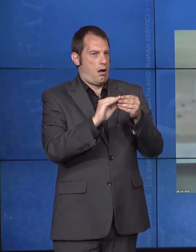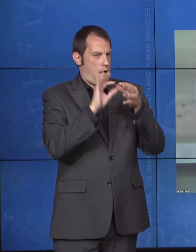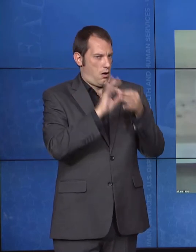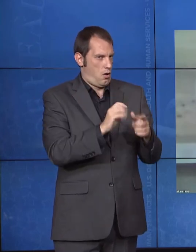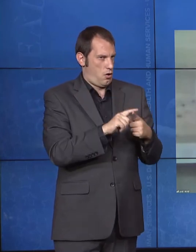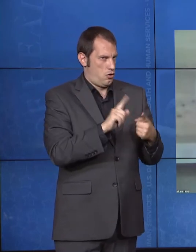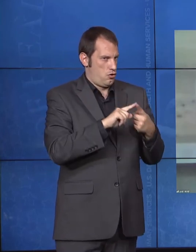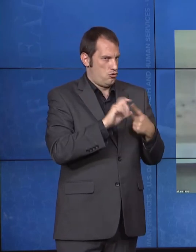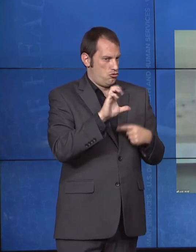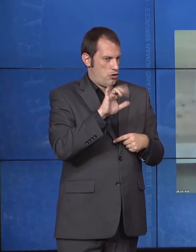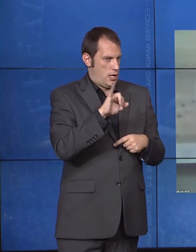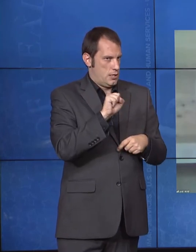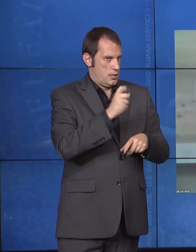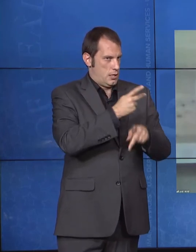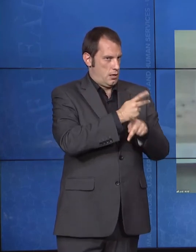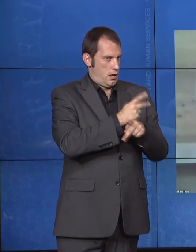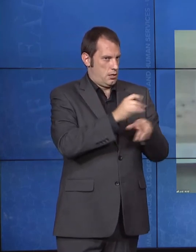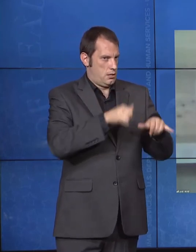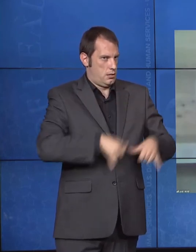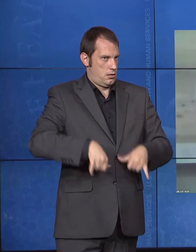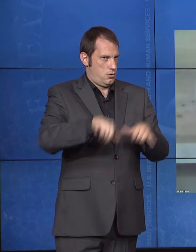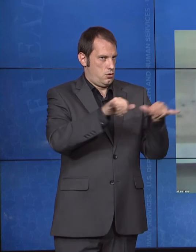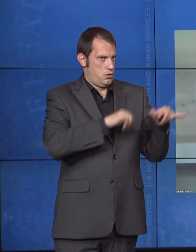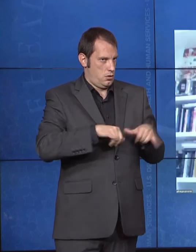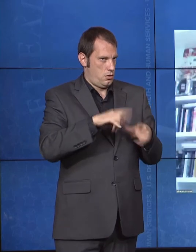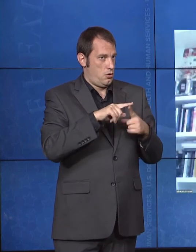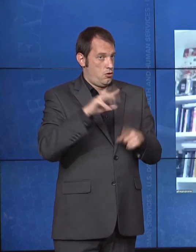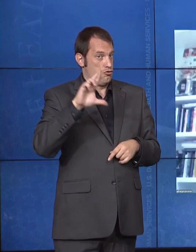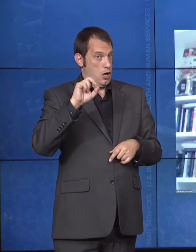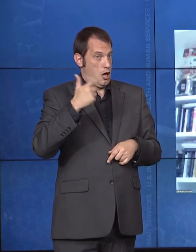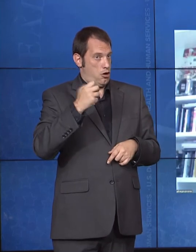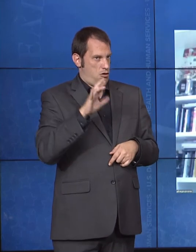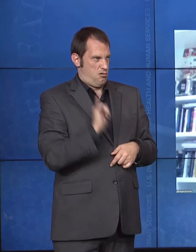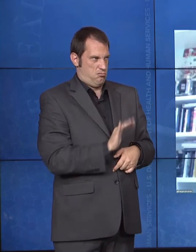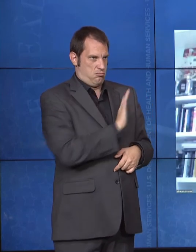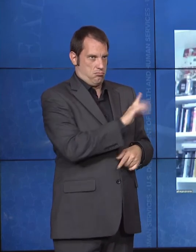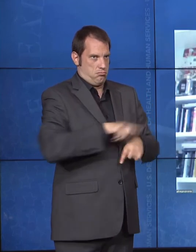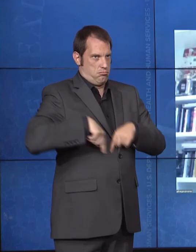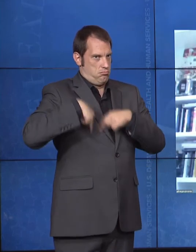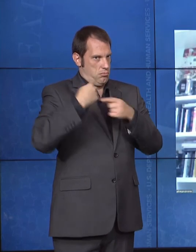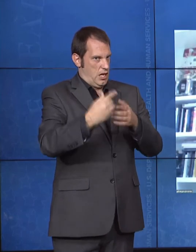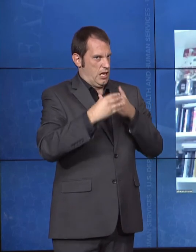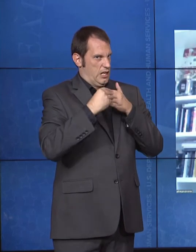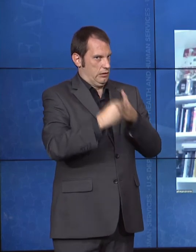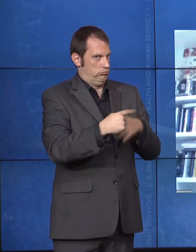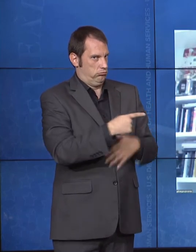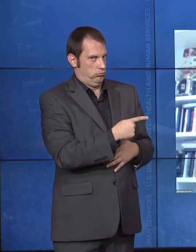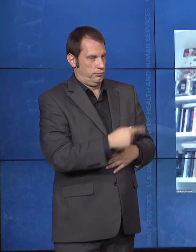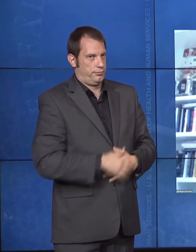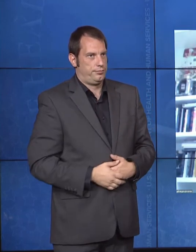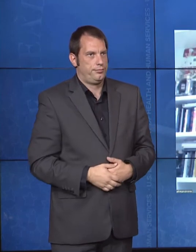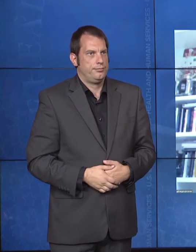Roger Severino: Yes. And that during this time of crisis, our nation has tested like